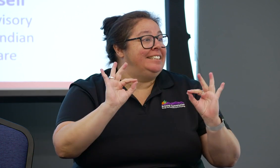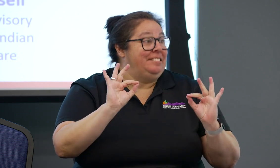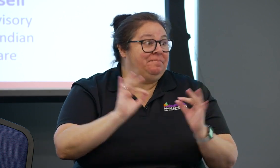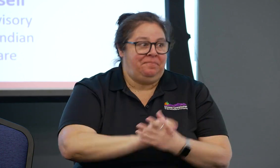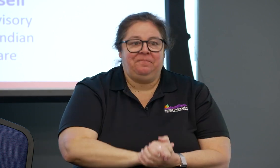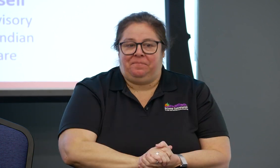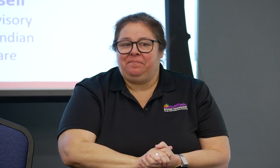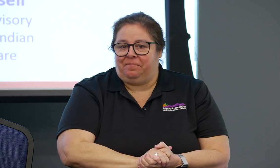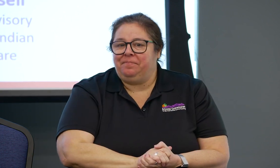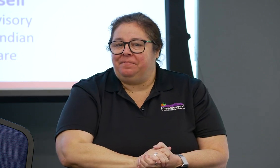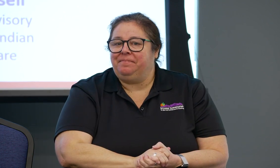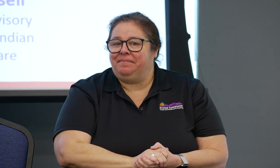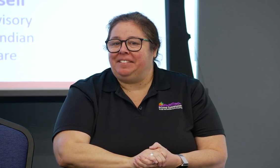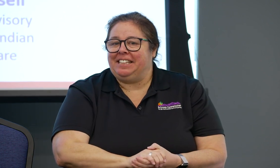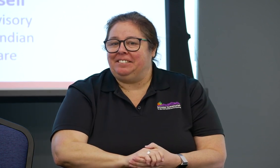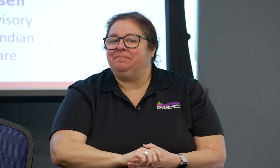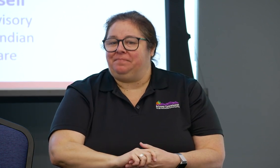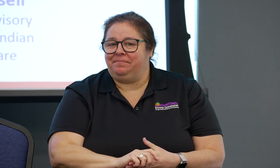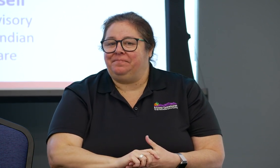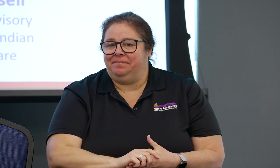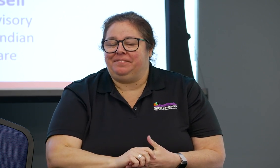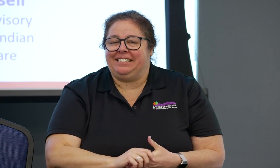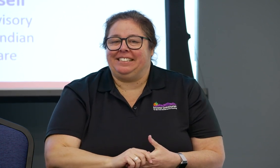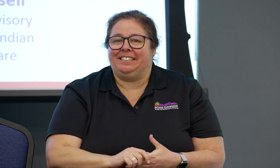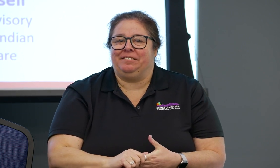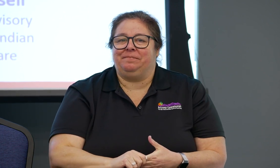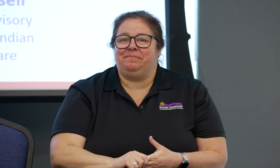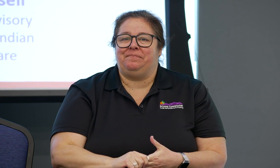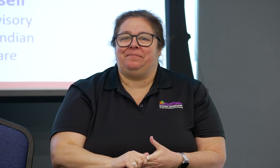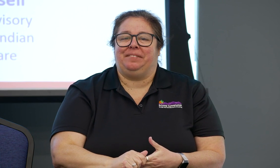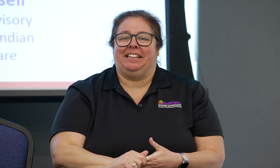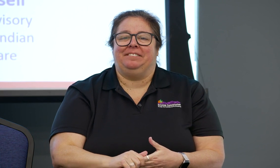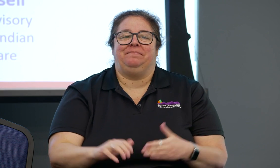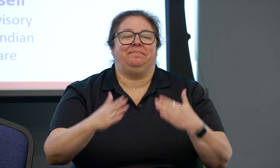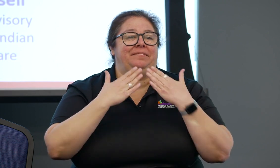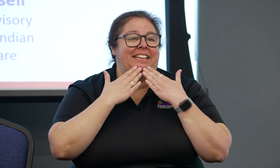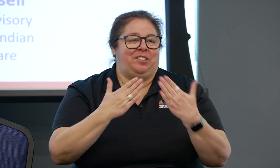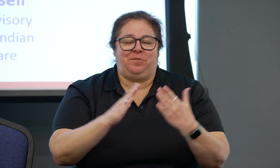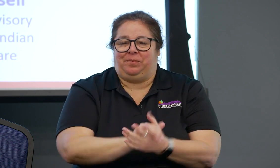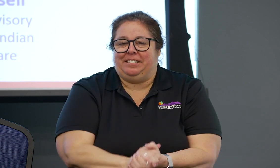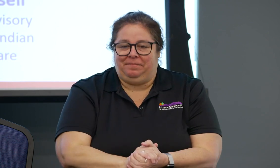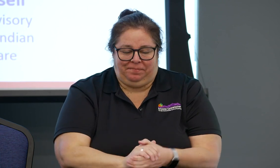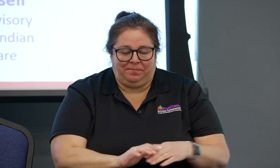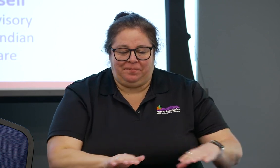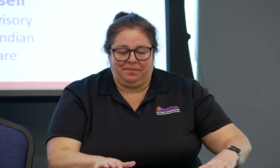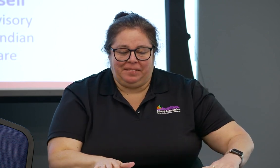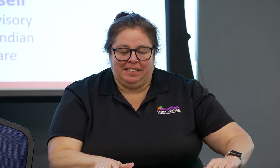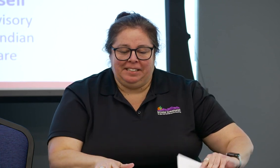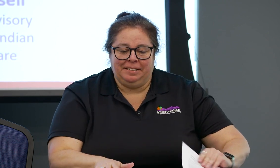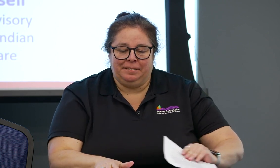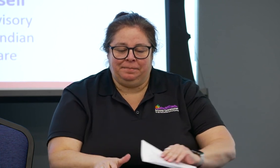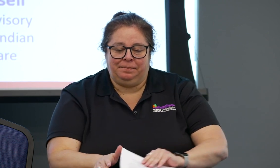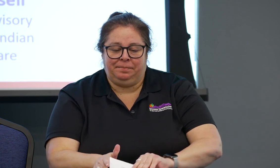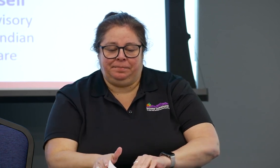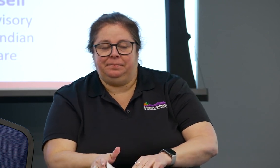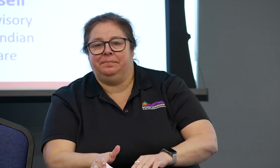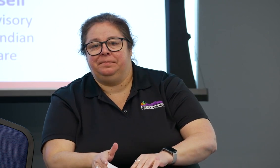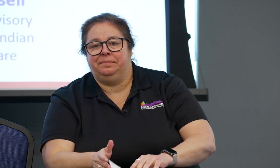and support you through making whatever changes are necessary to provide the best healthcare for your patients. And so please reach out to us at any time.